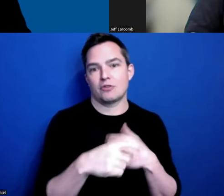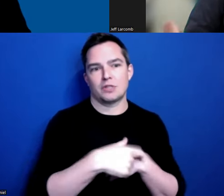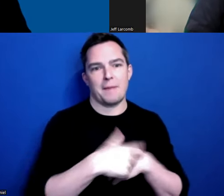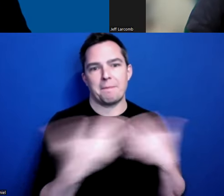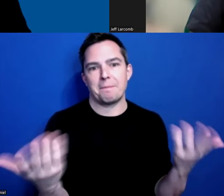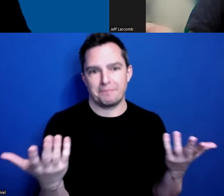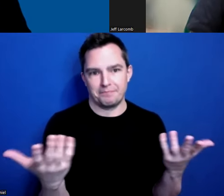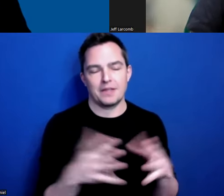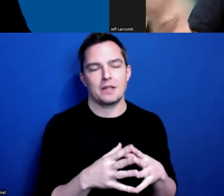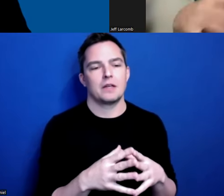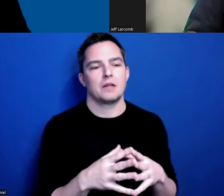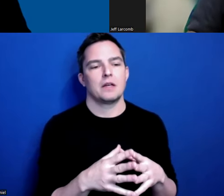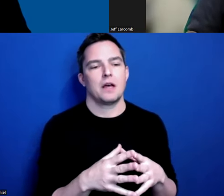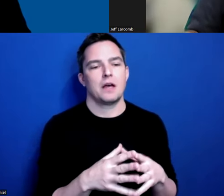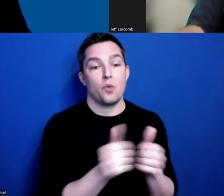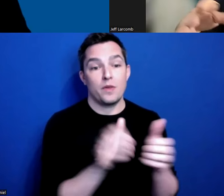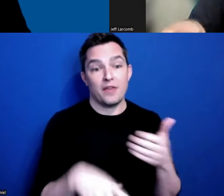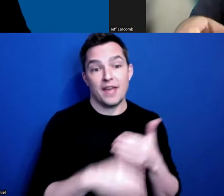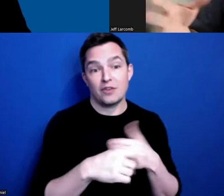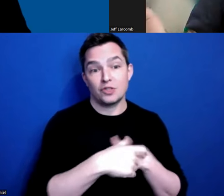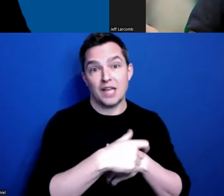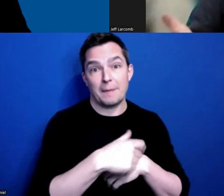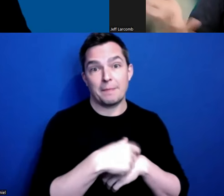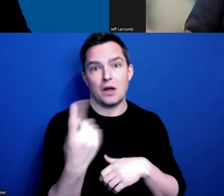Whereas, without that extra time, I would always find myself at the